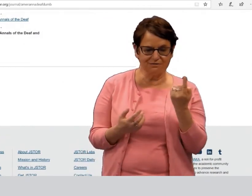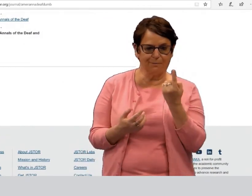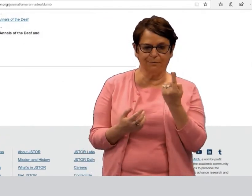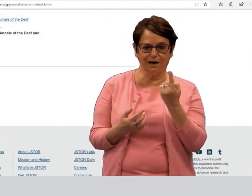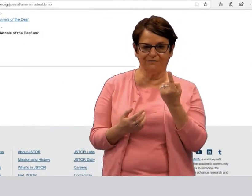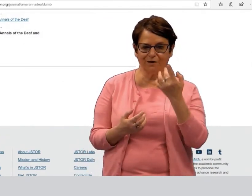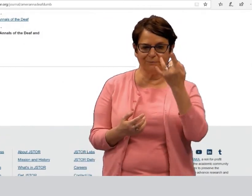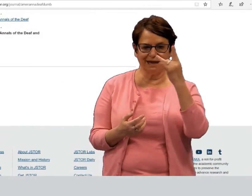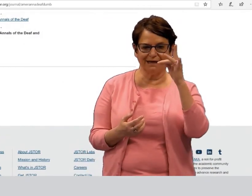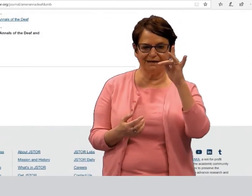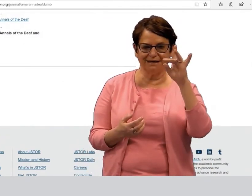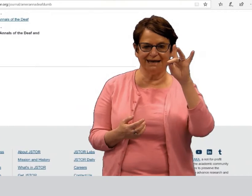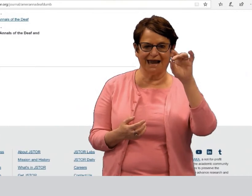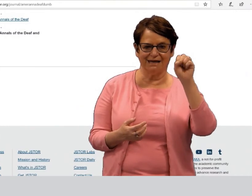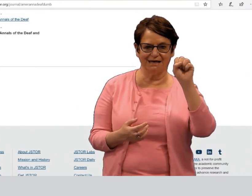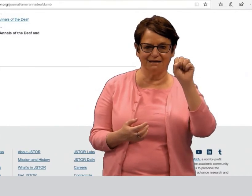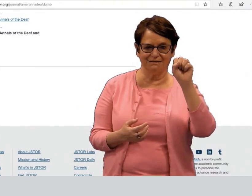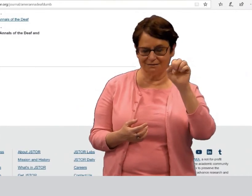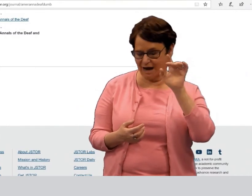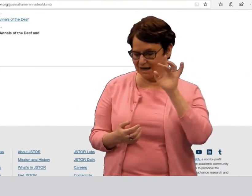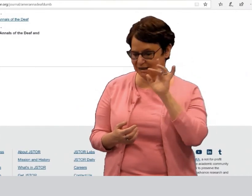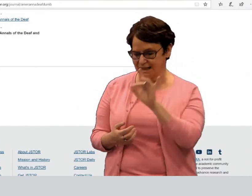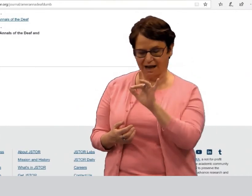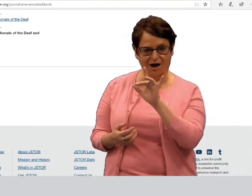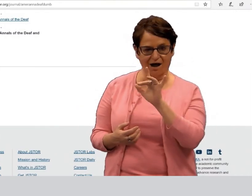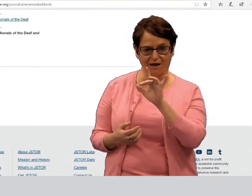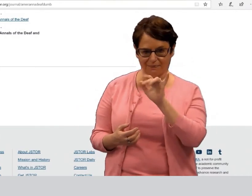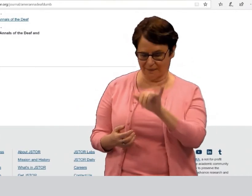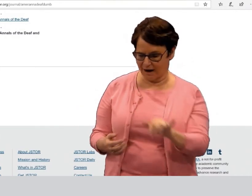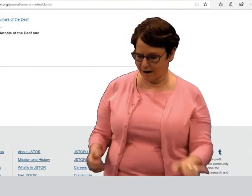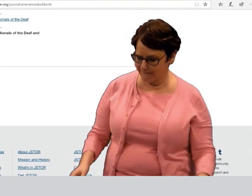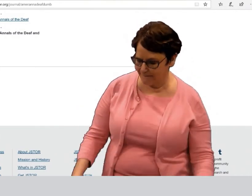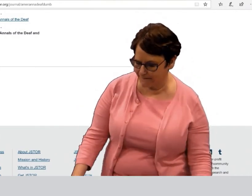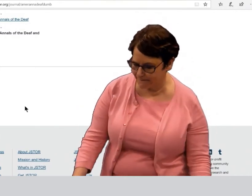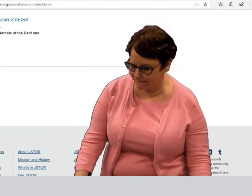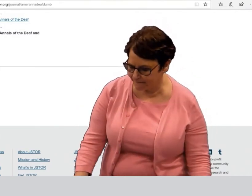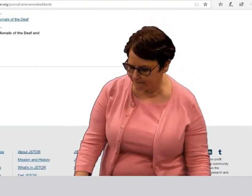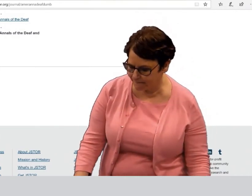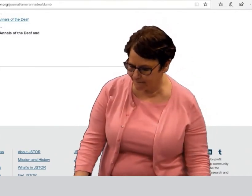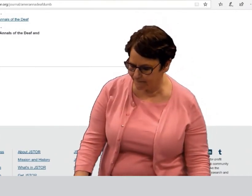Suppose I want something from the 1800s. Click on that decade.